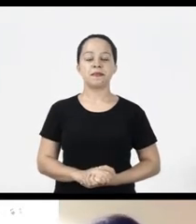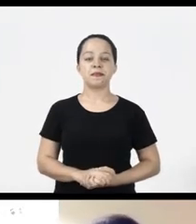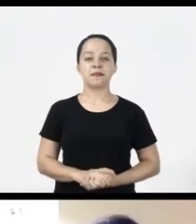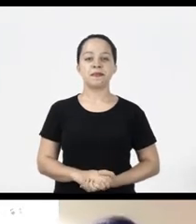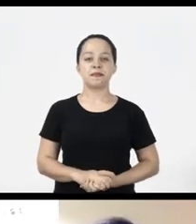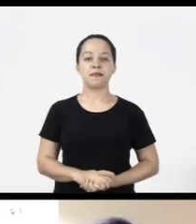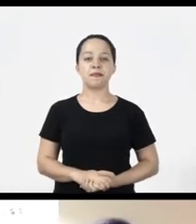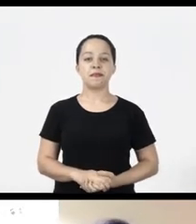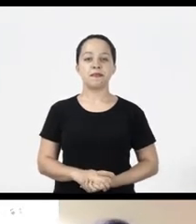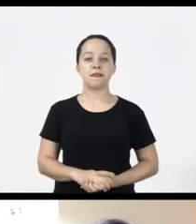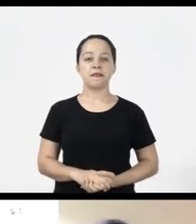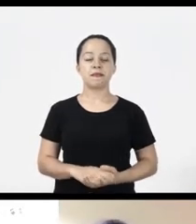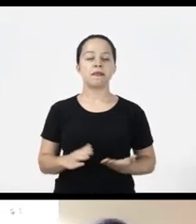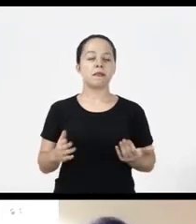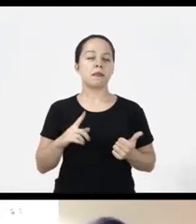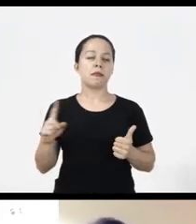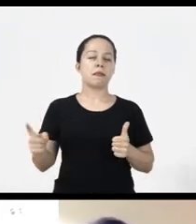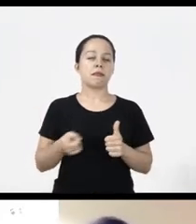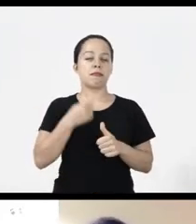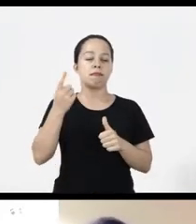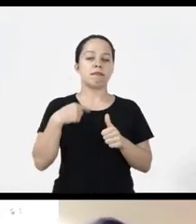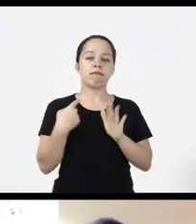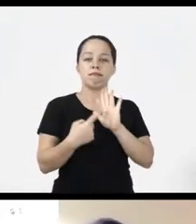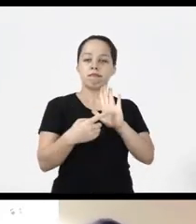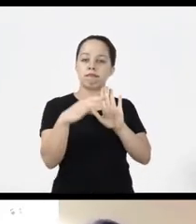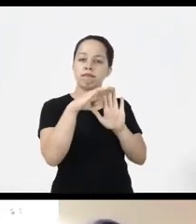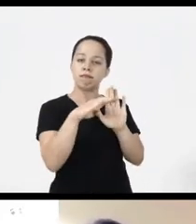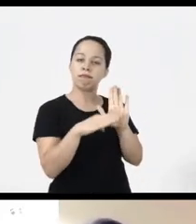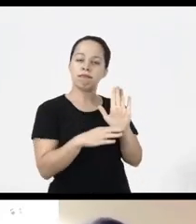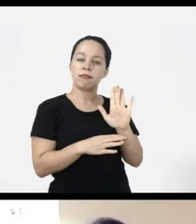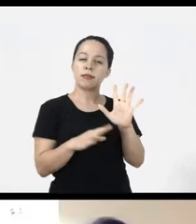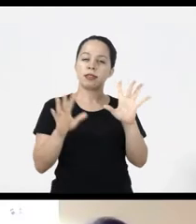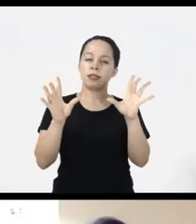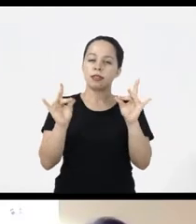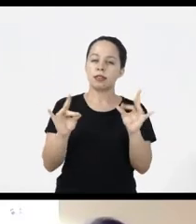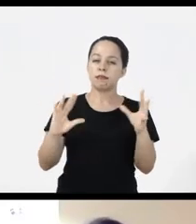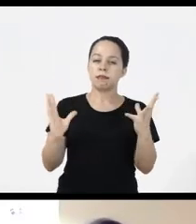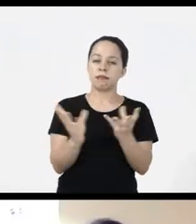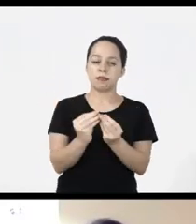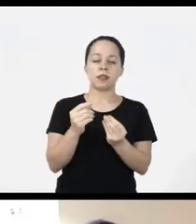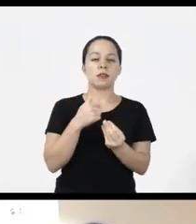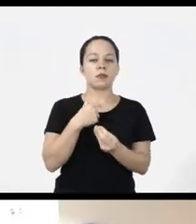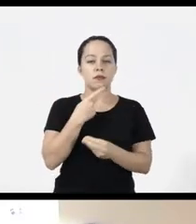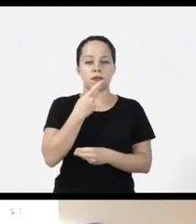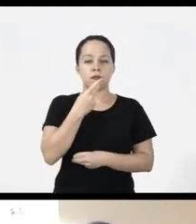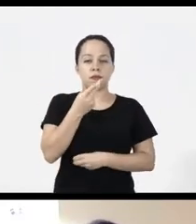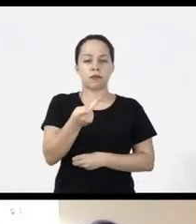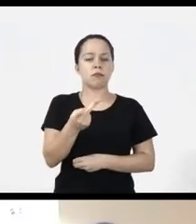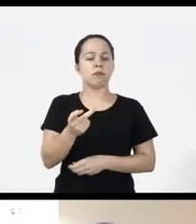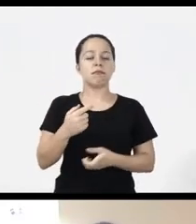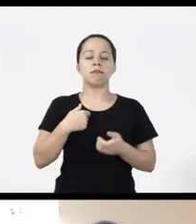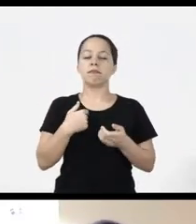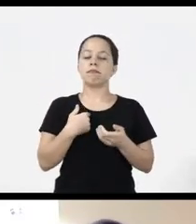so guys, first In will present a summary of what I’m going to talk about and then I’ll explain